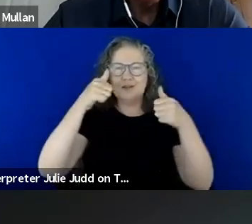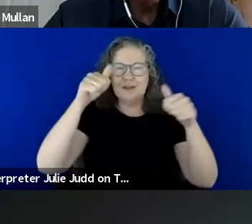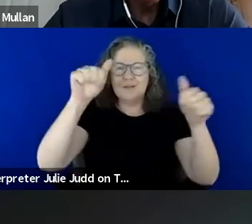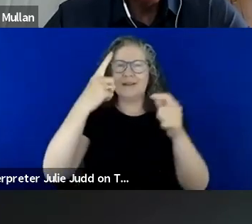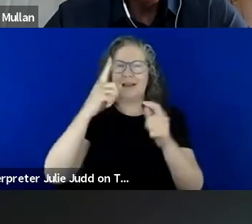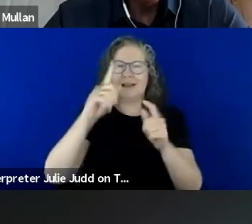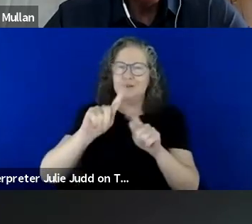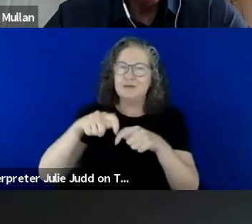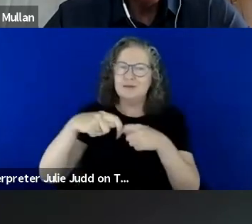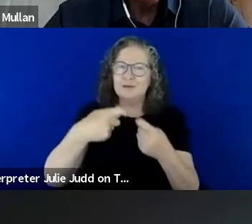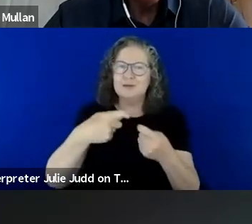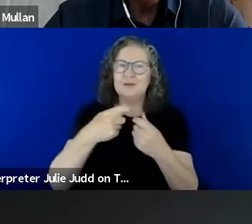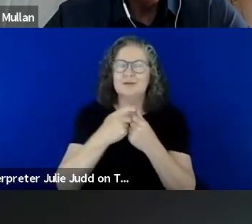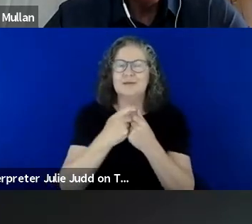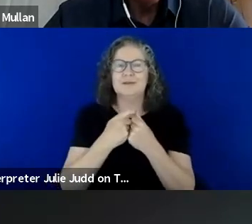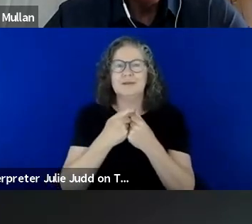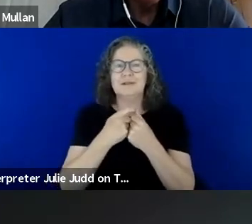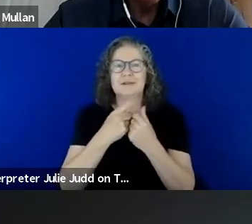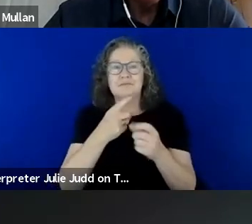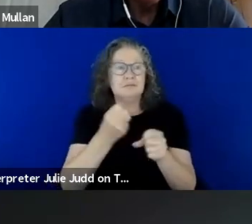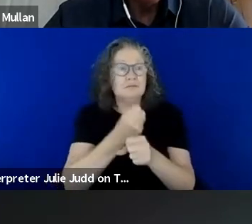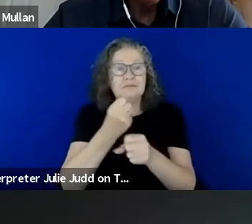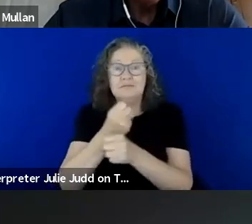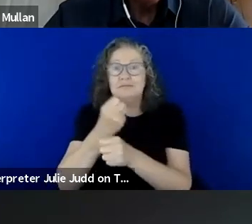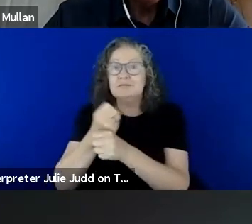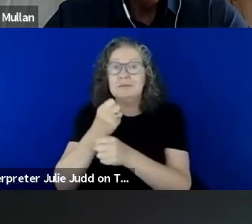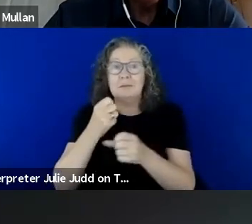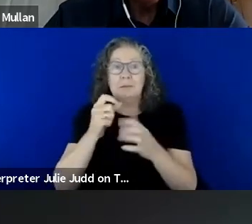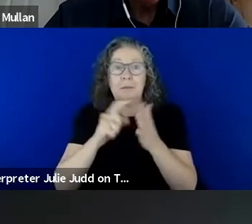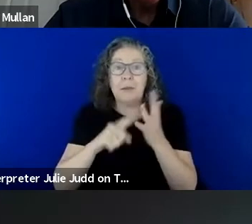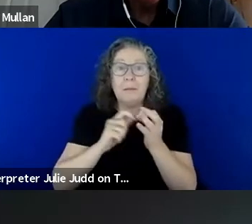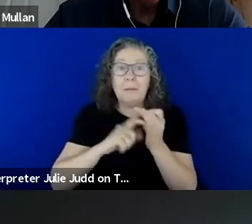Whether you produce public information or you're a frontline responder or you perform another role